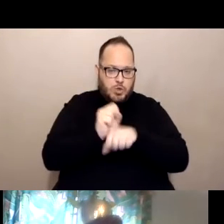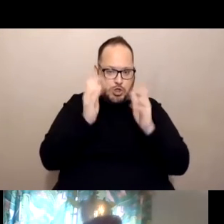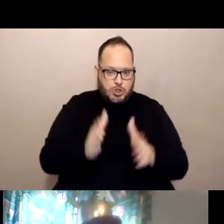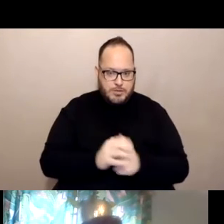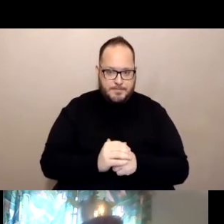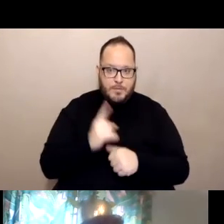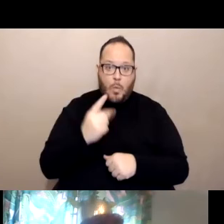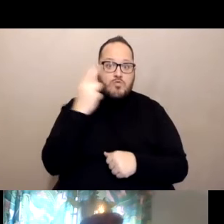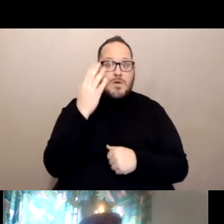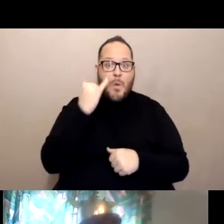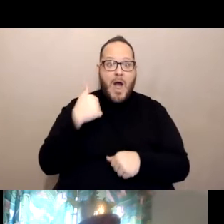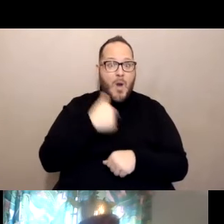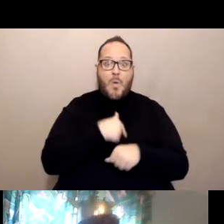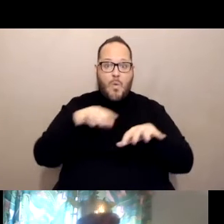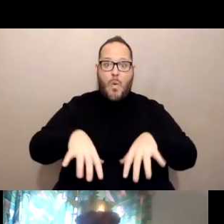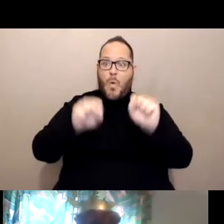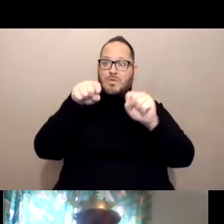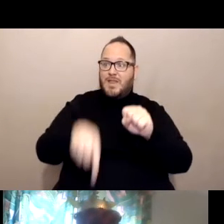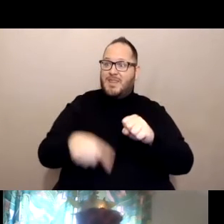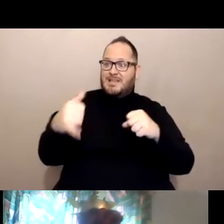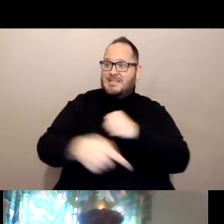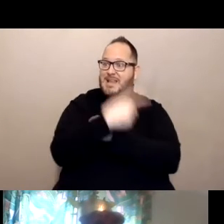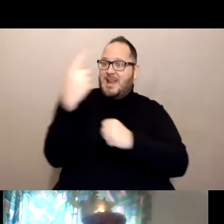is because when this all started initially,